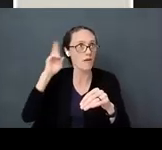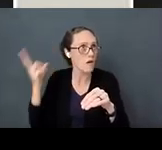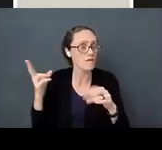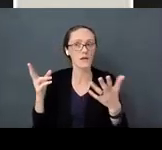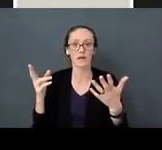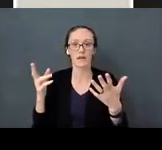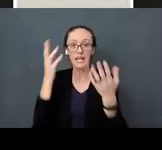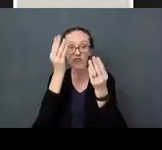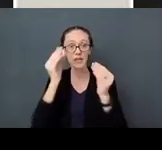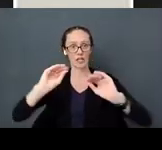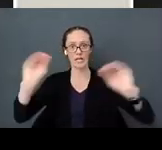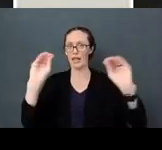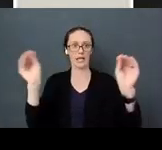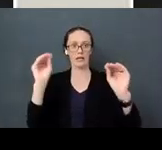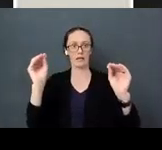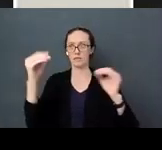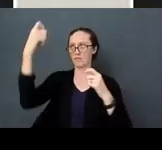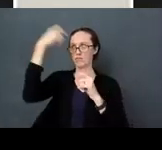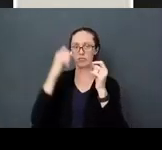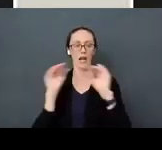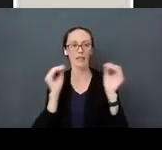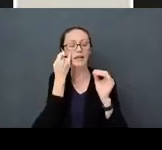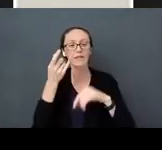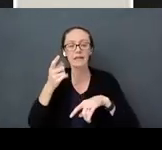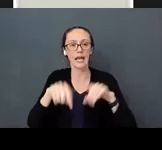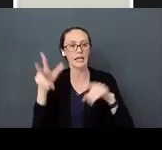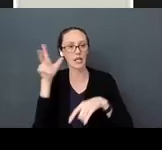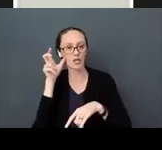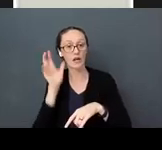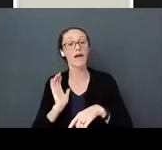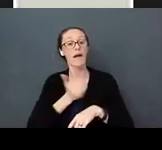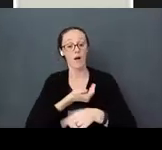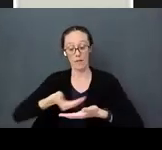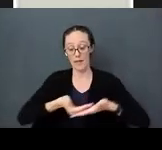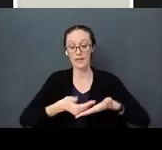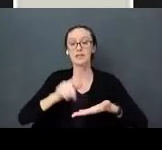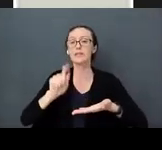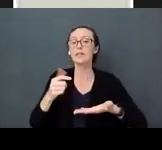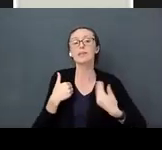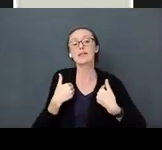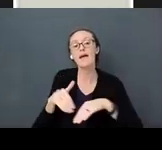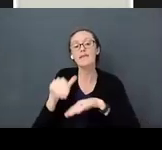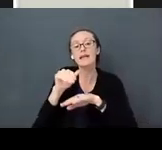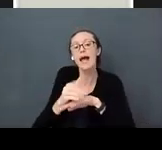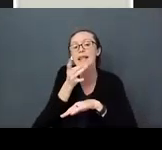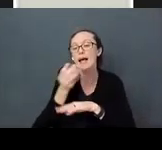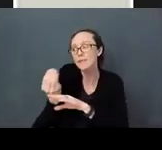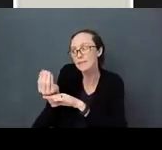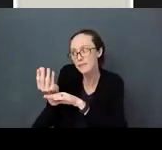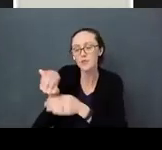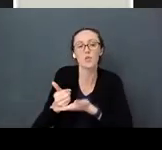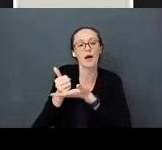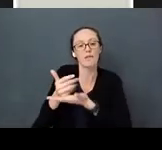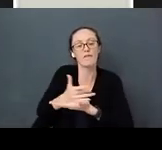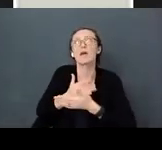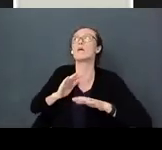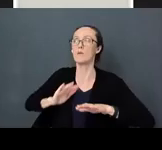if they can't hear. Our babies may need a little night light to get them through the night, but